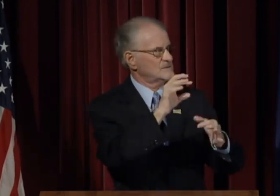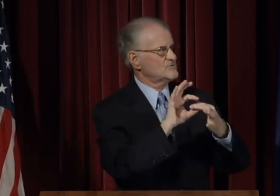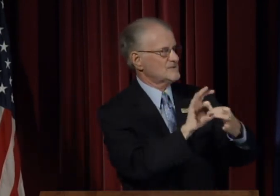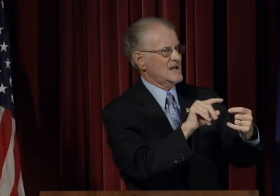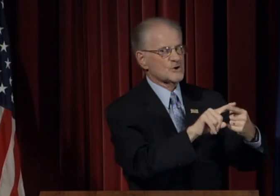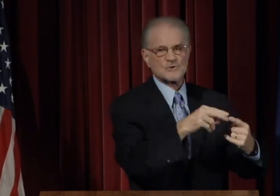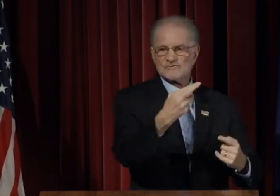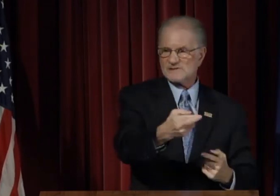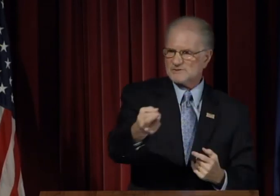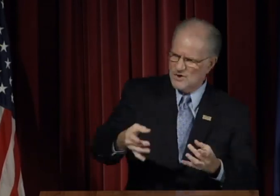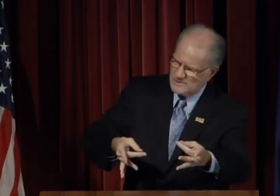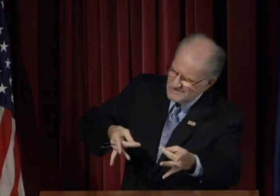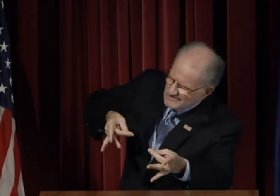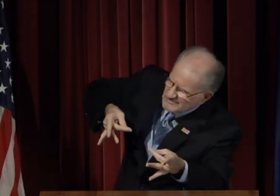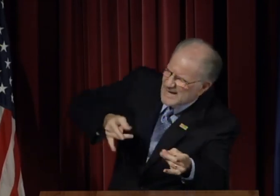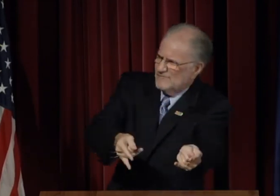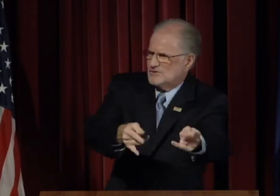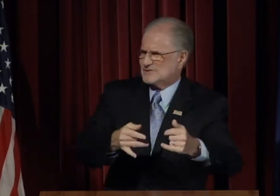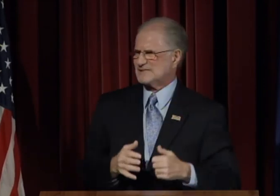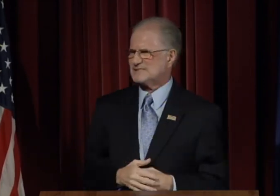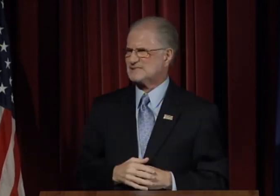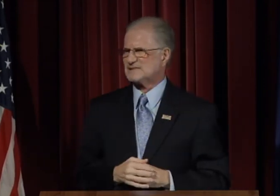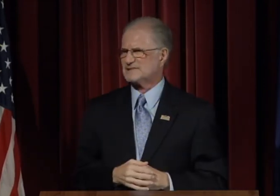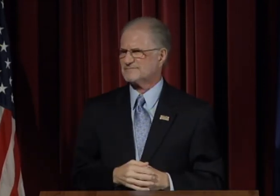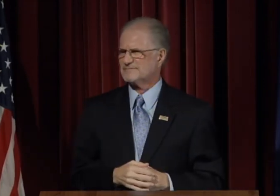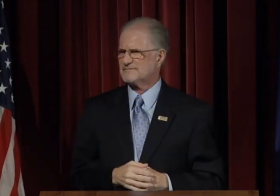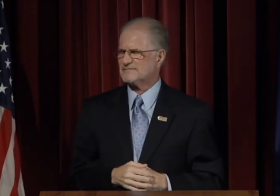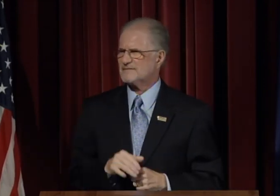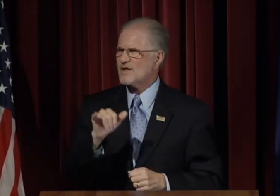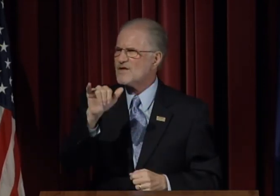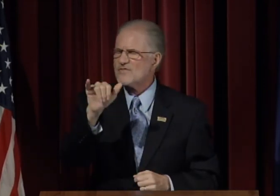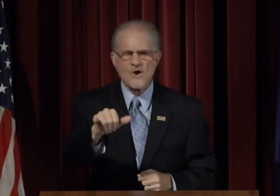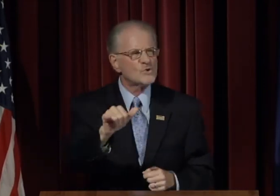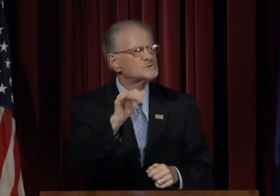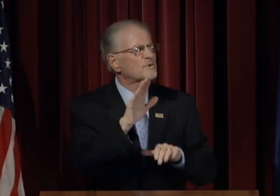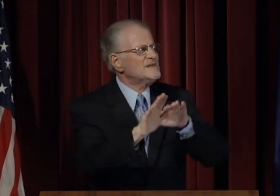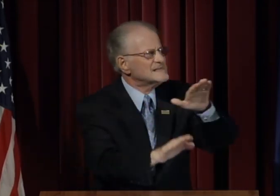significant steps related to resource efficiency.